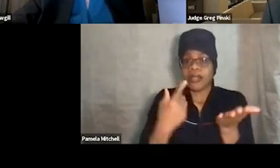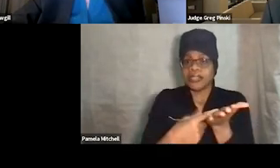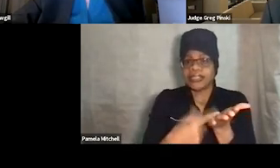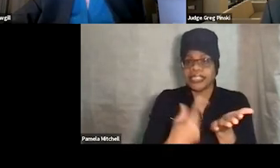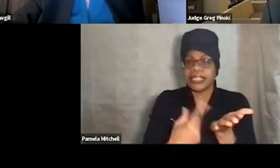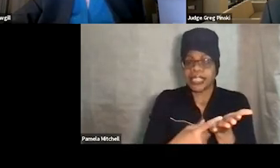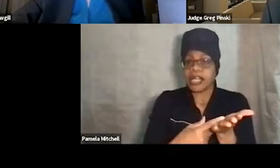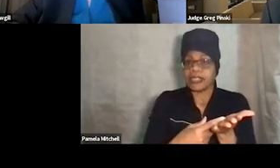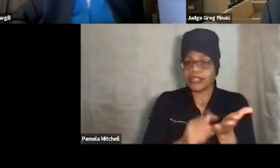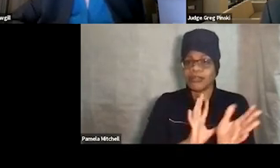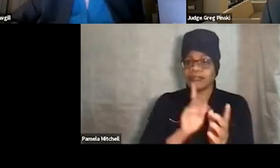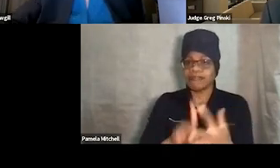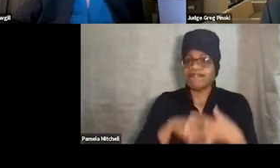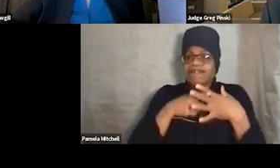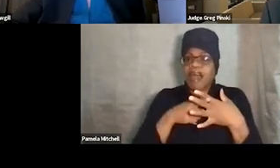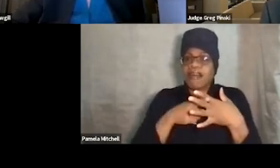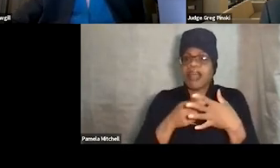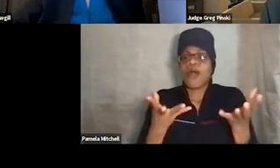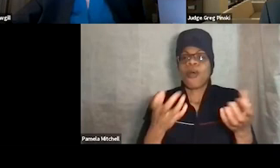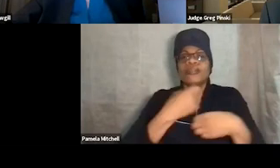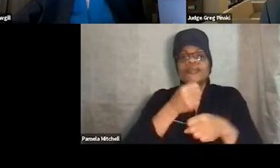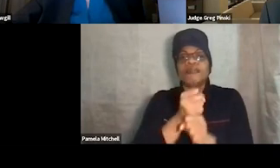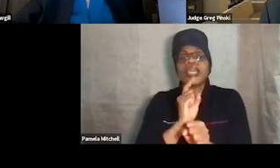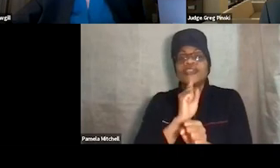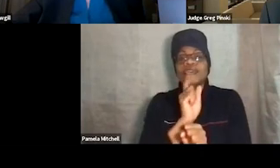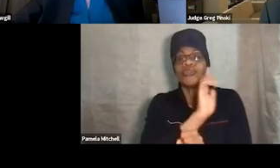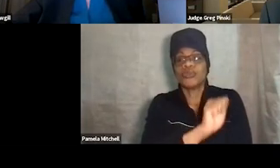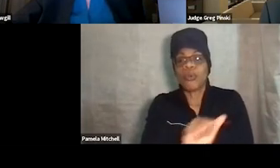I wanna make sure that you all know, as we're talking today,